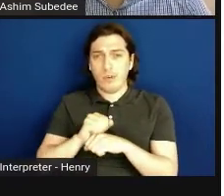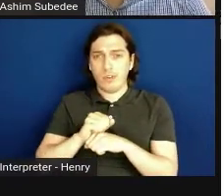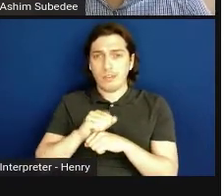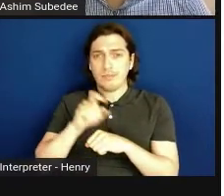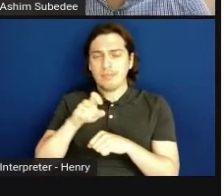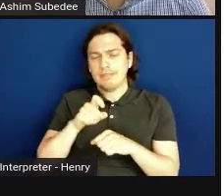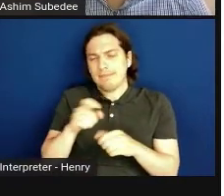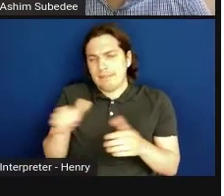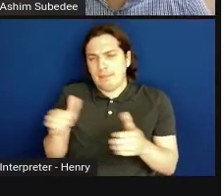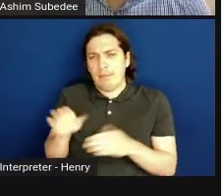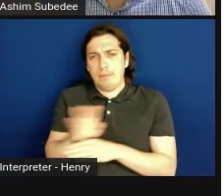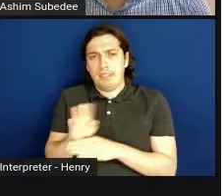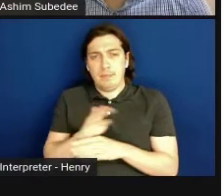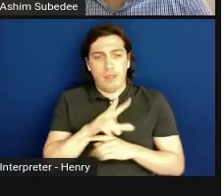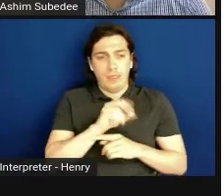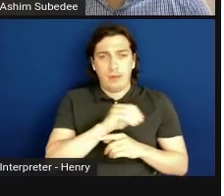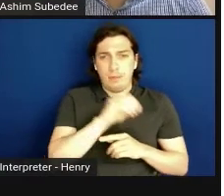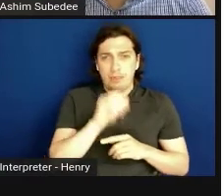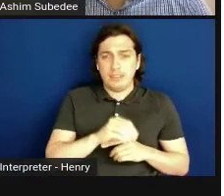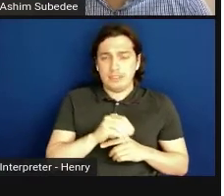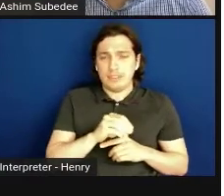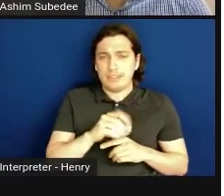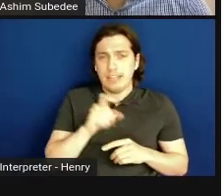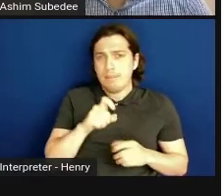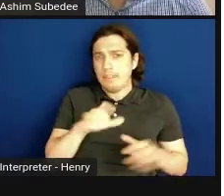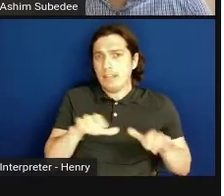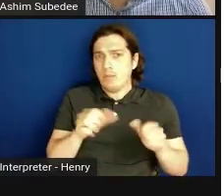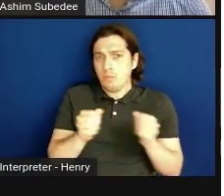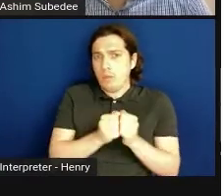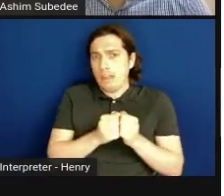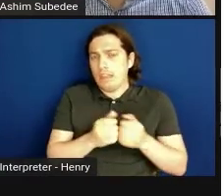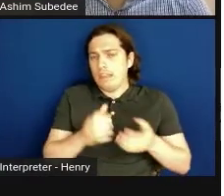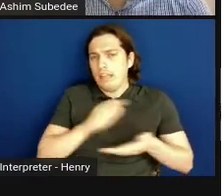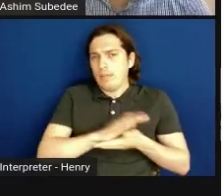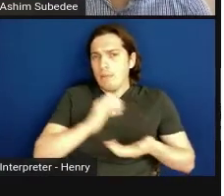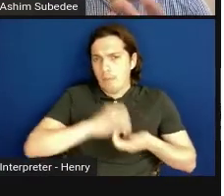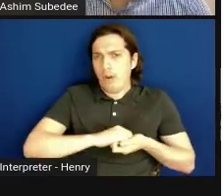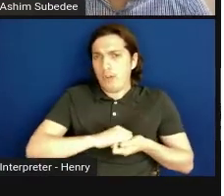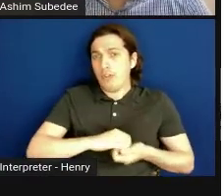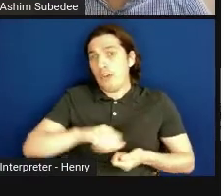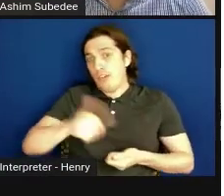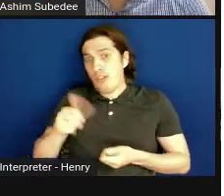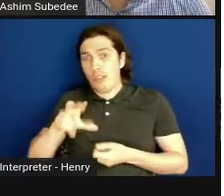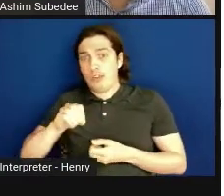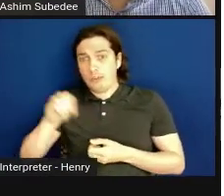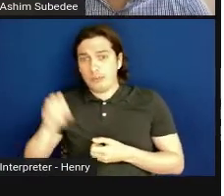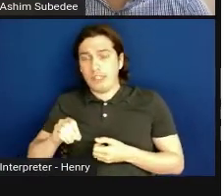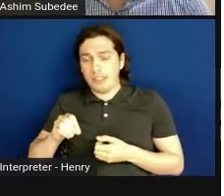but 30 percent has to be done at that academic partner, and another 30 percent could be at another academic partner or the same partner.